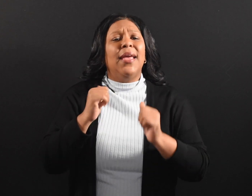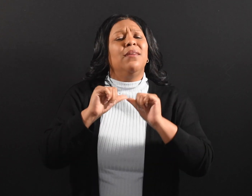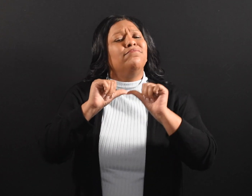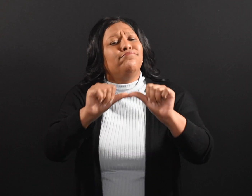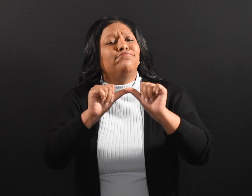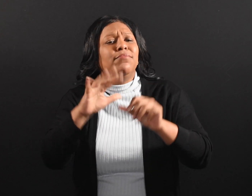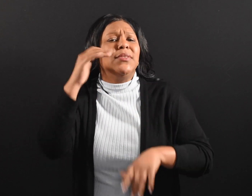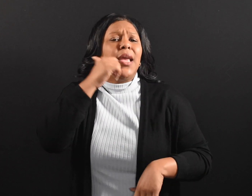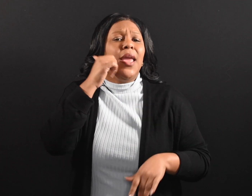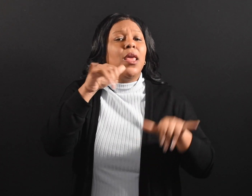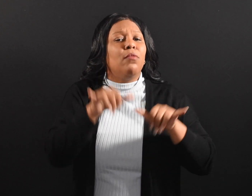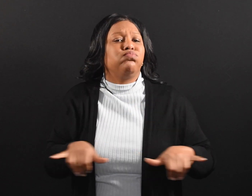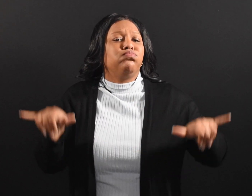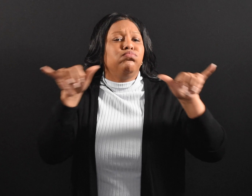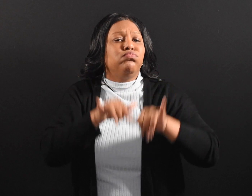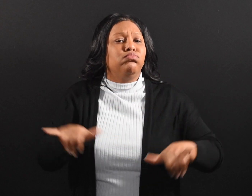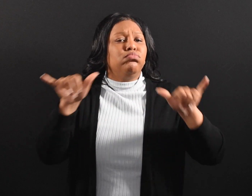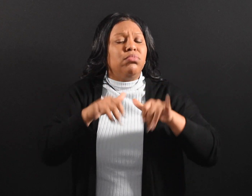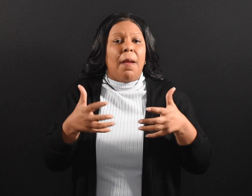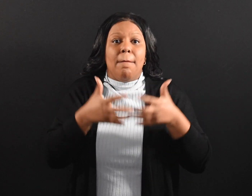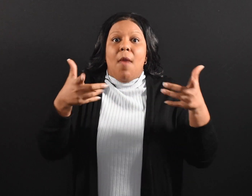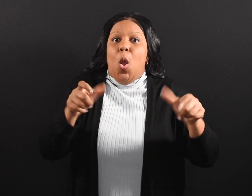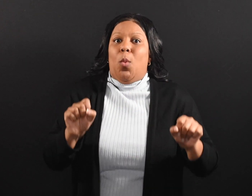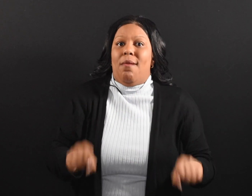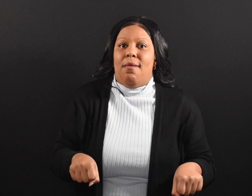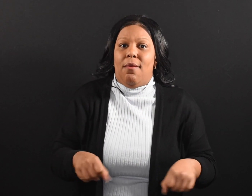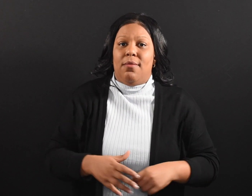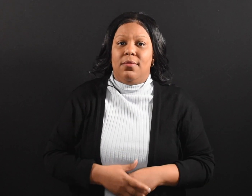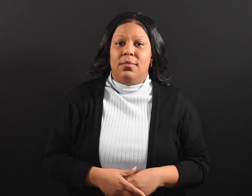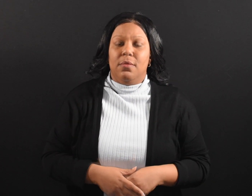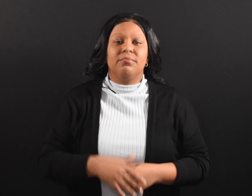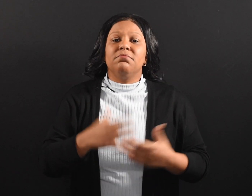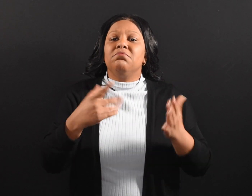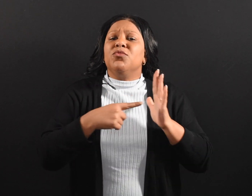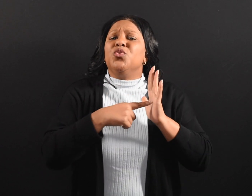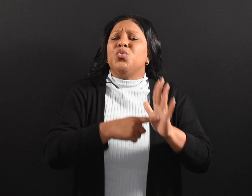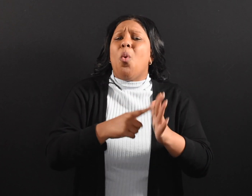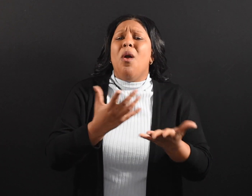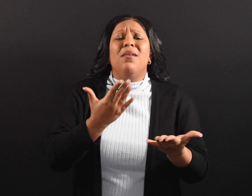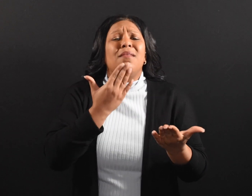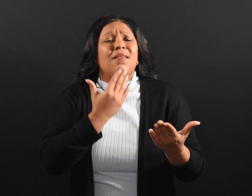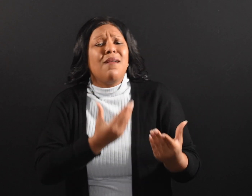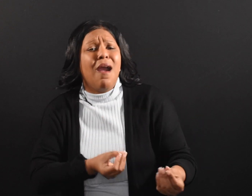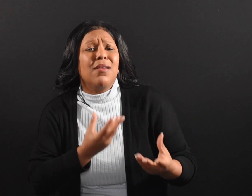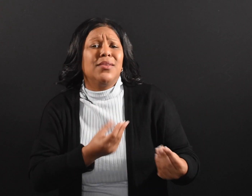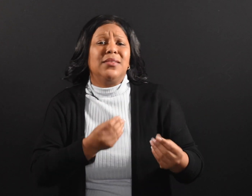and keep to a daily routine as much as possible. For more information on how to be active, visit Staying Active During the COVID-19 Pandemic